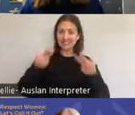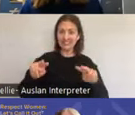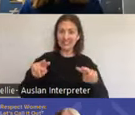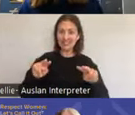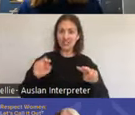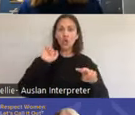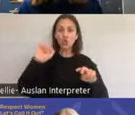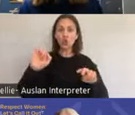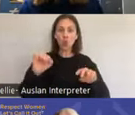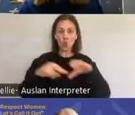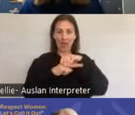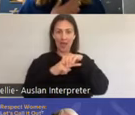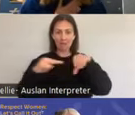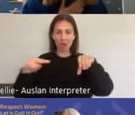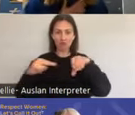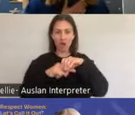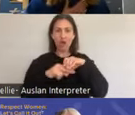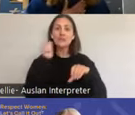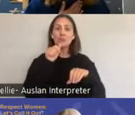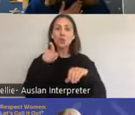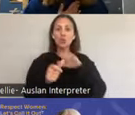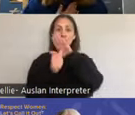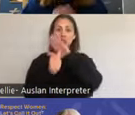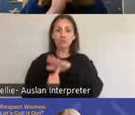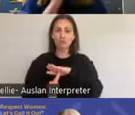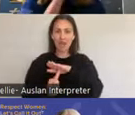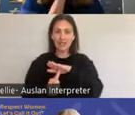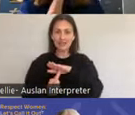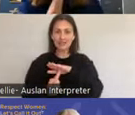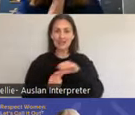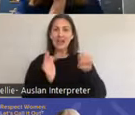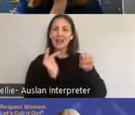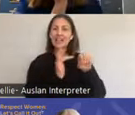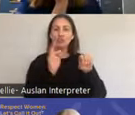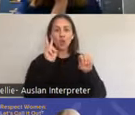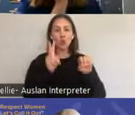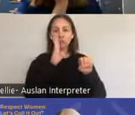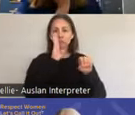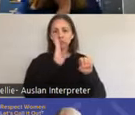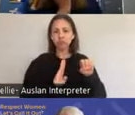So my sixteen-year-old's daughter's friend said, like, oh, so the clitoris is like a mood ring.